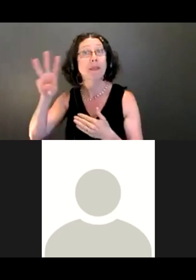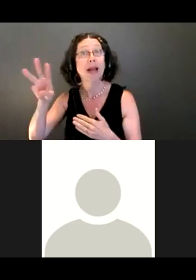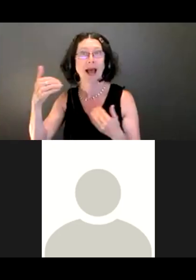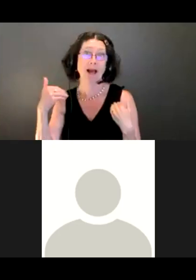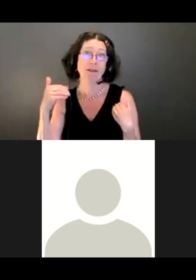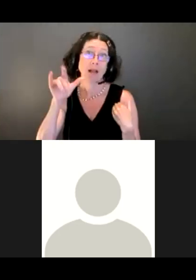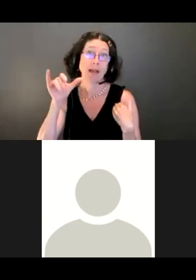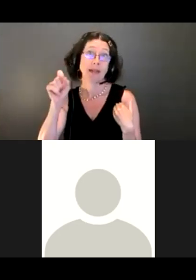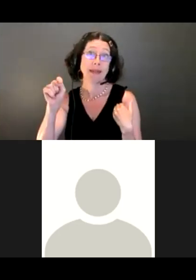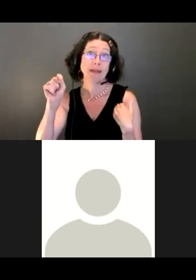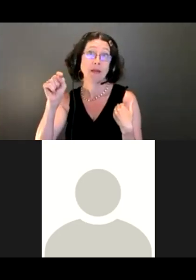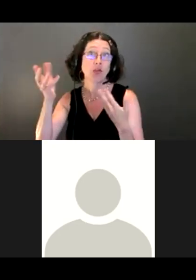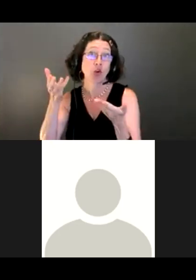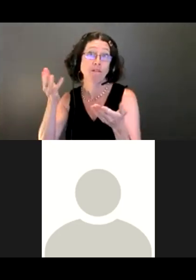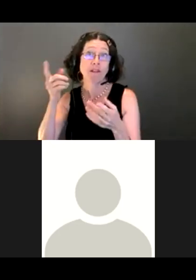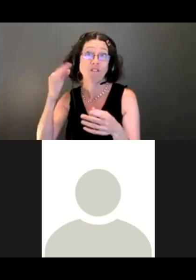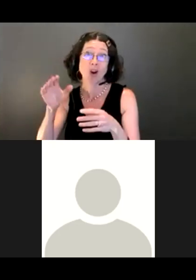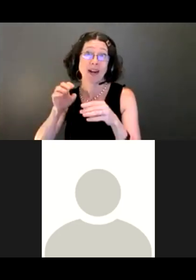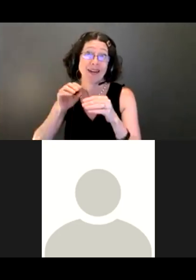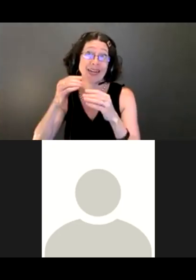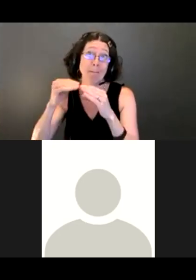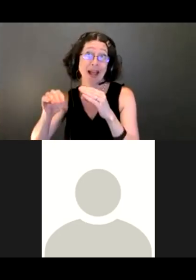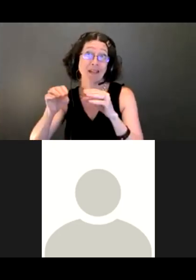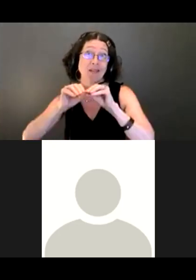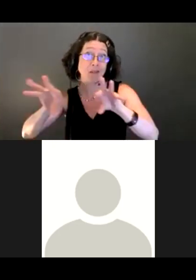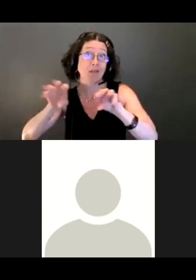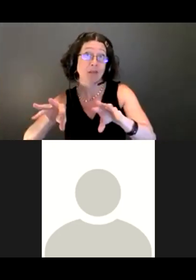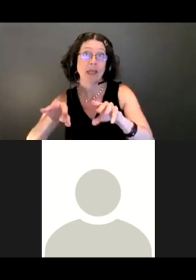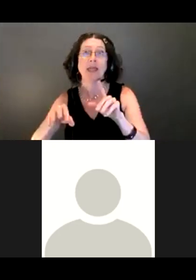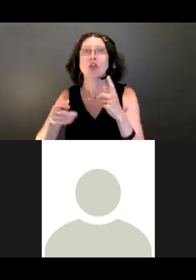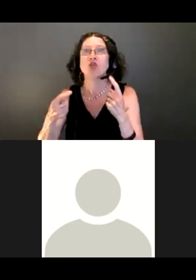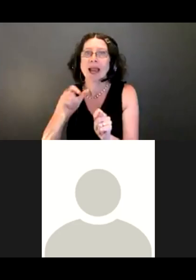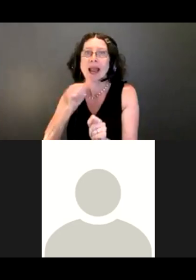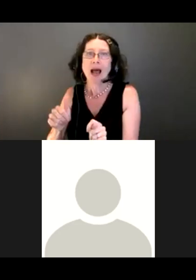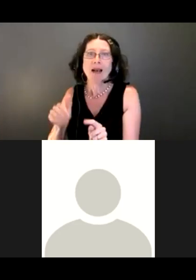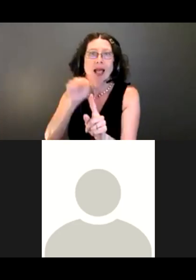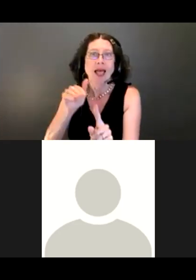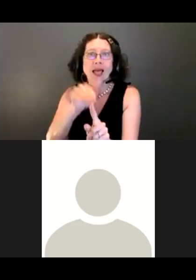We'll send you emails. We try not to send too many out, but it's an opportunity for you to keep up with the project as well.